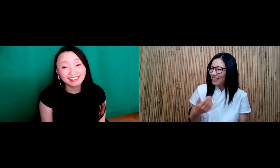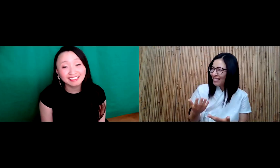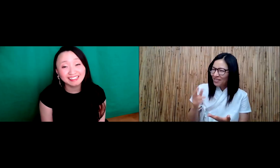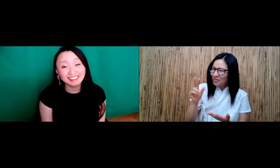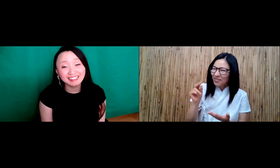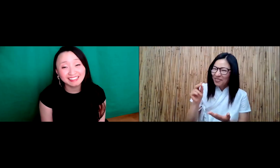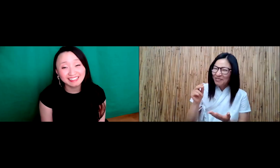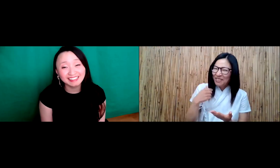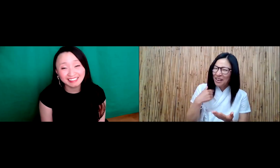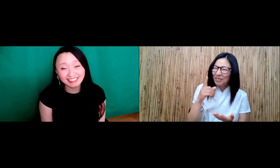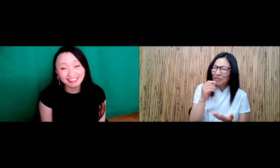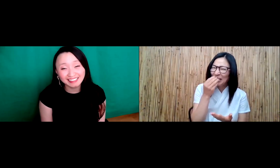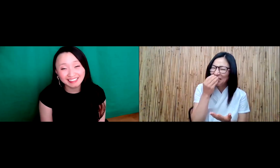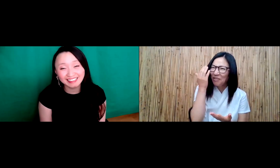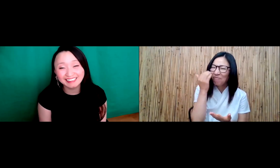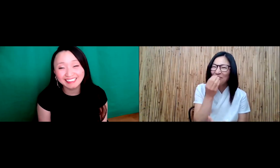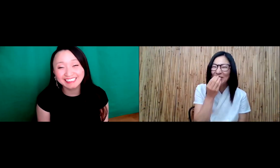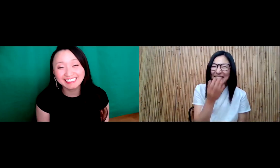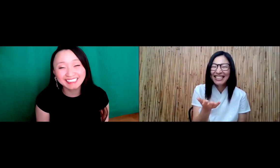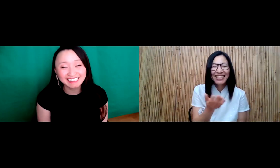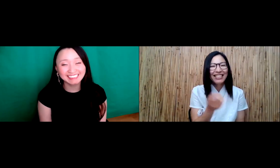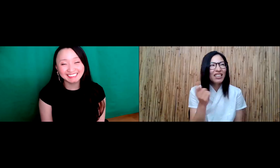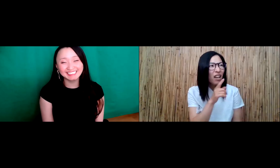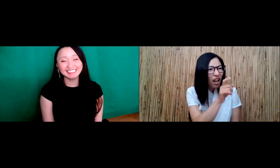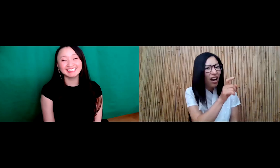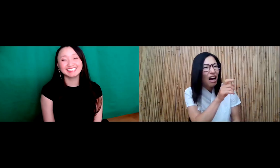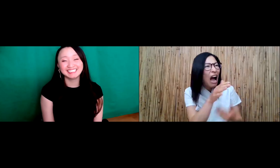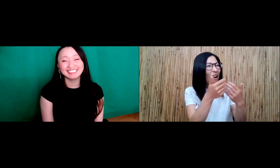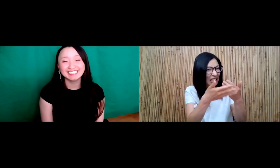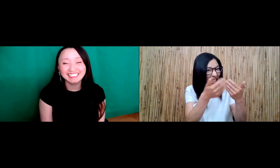family often thinks about me here in America and thinking Oh, poor Minja she has the bread